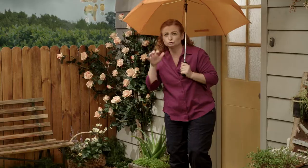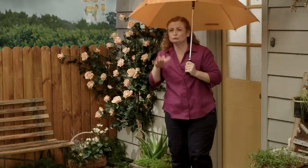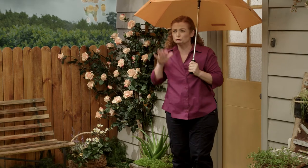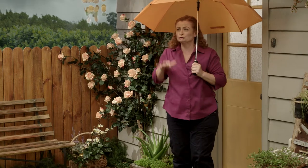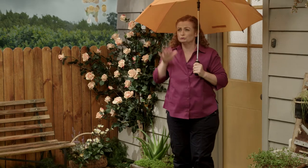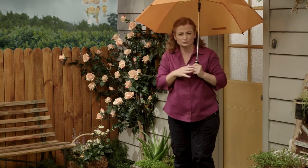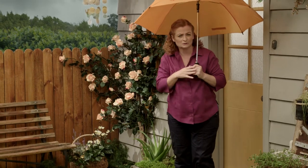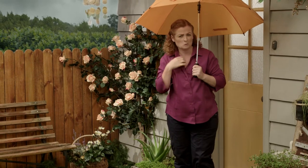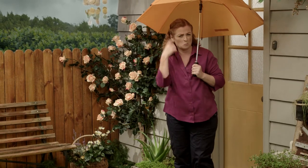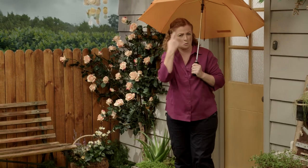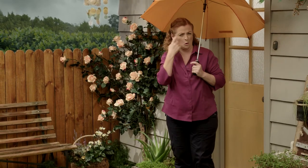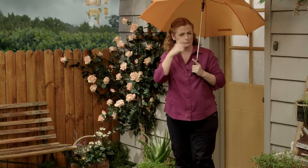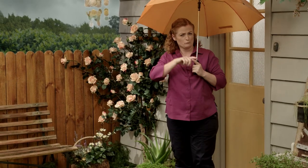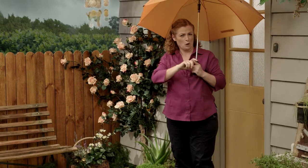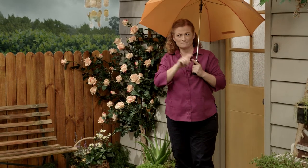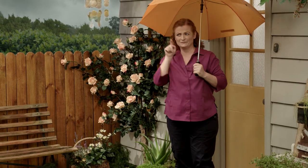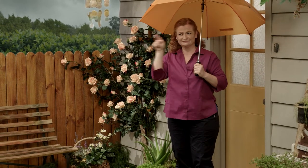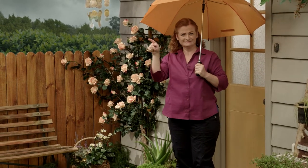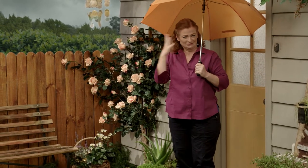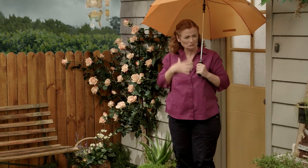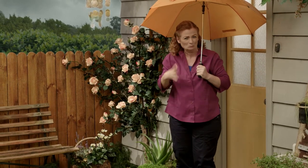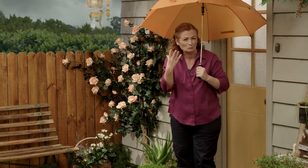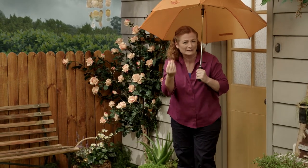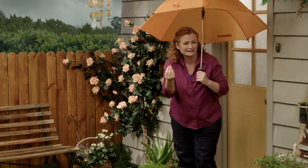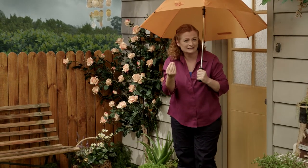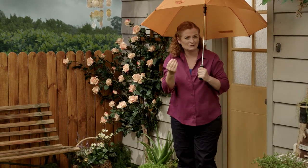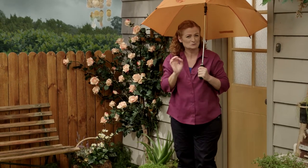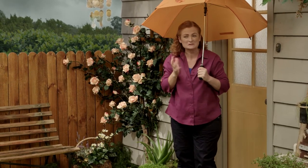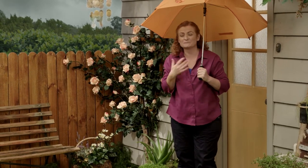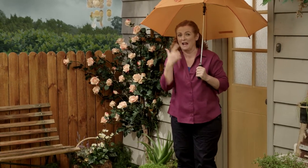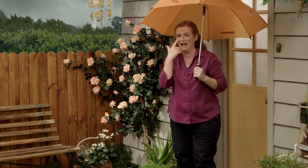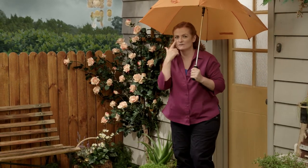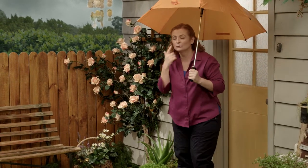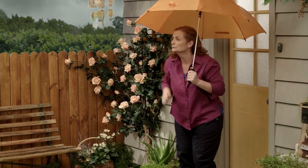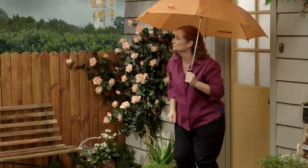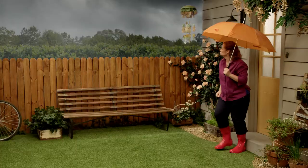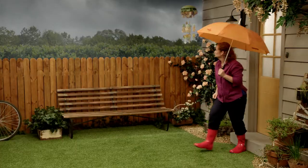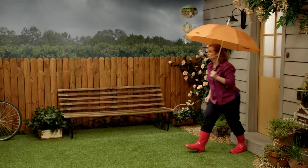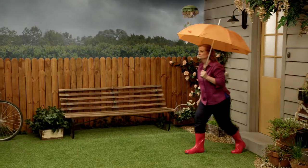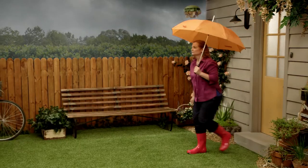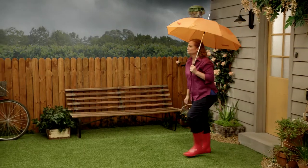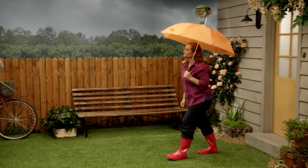It's raining a lot. I wonder how Possum's going? I wonder if he's wet or dry? Let’s go have a look.